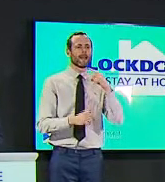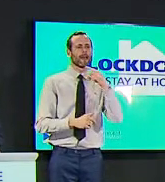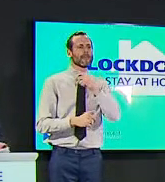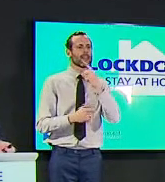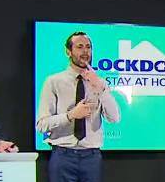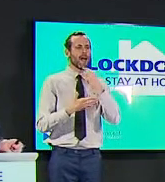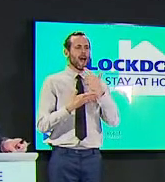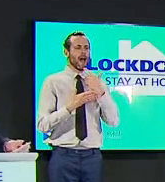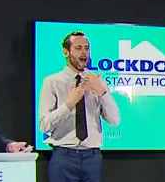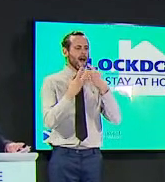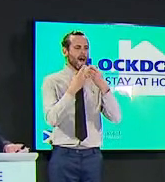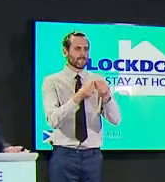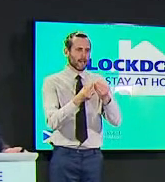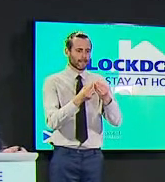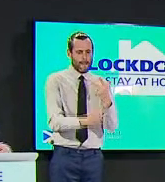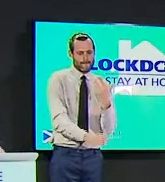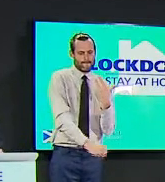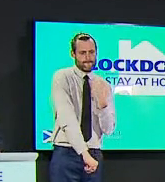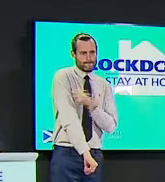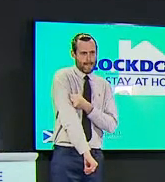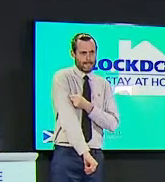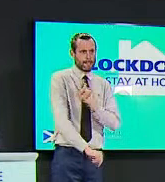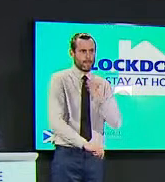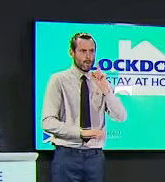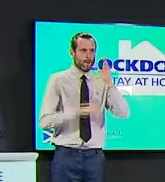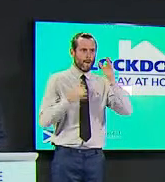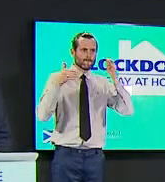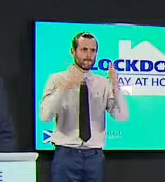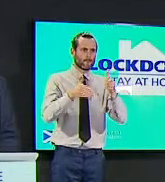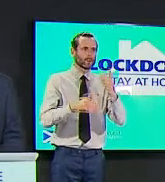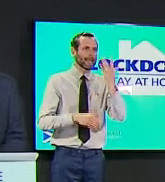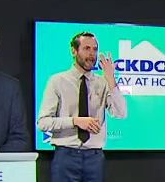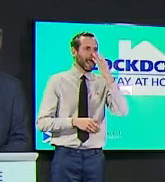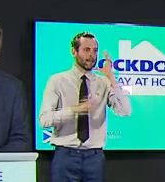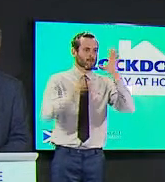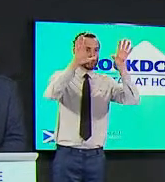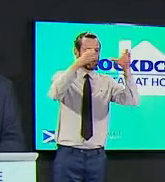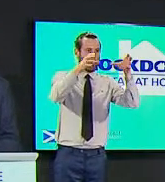police and teaching unions have been highly critical of that they're asking why aren't